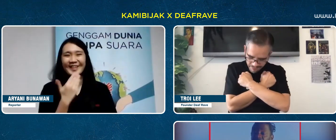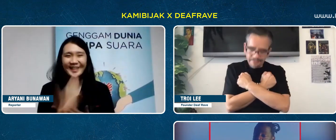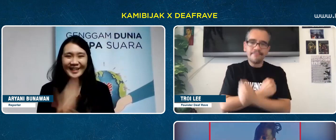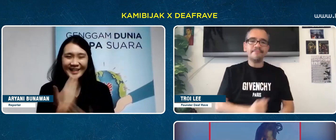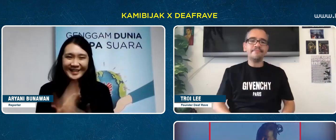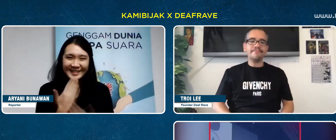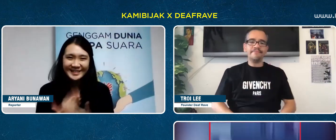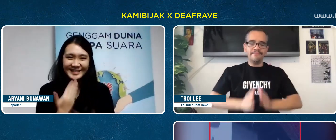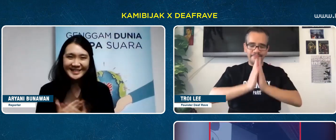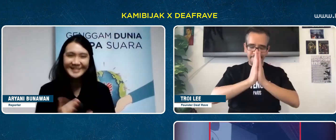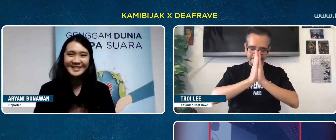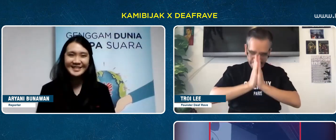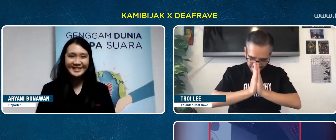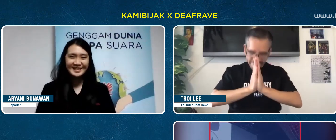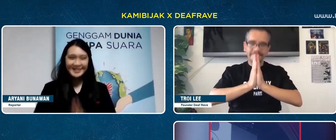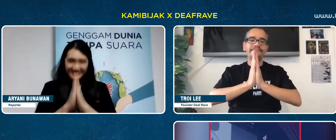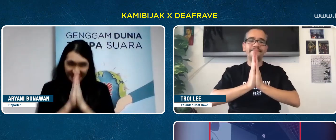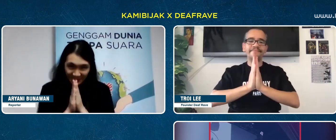Wow thank you!